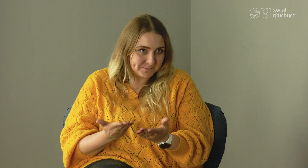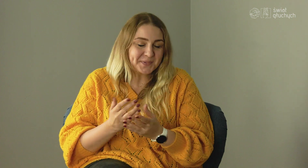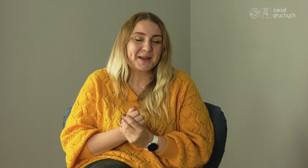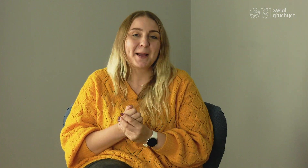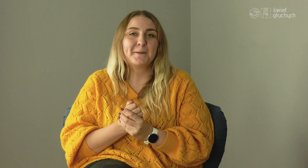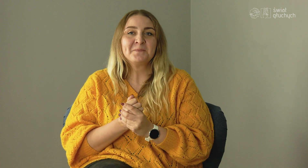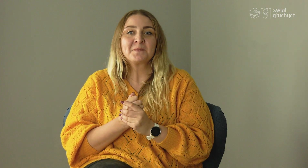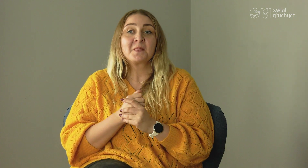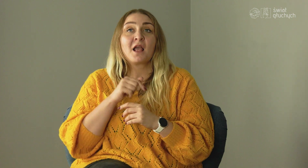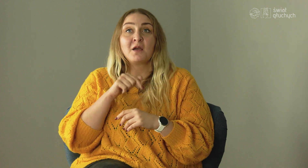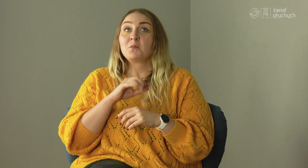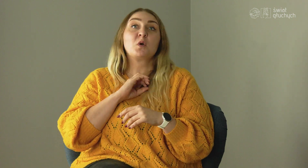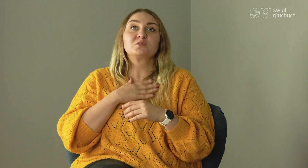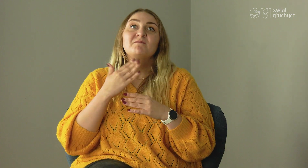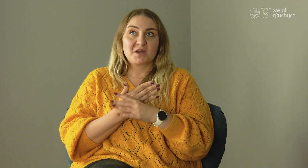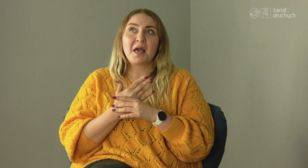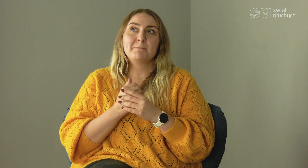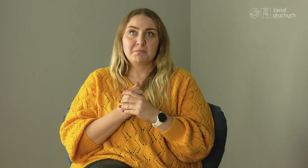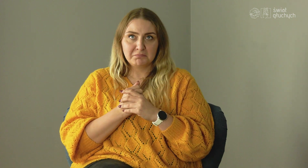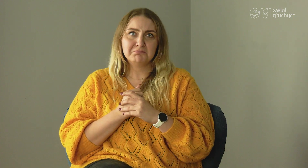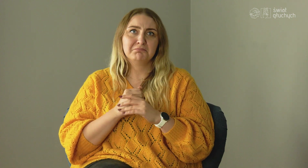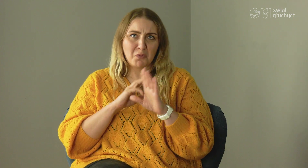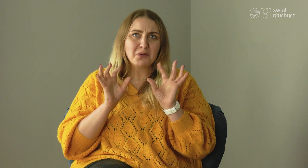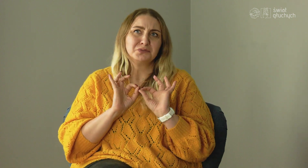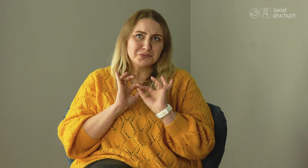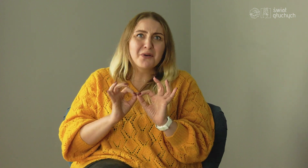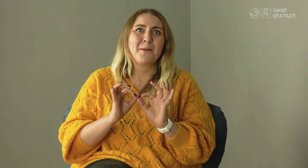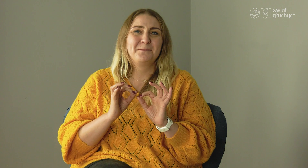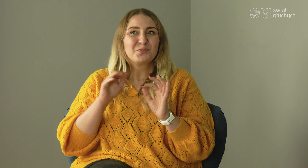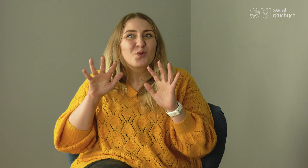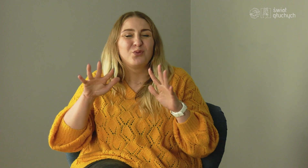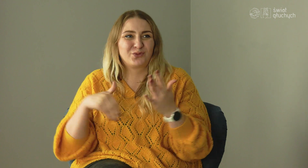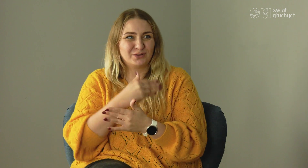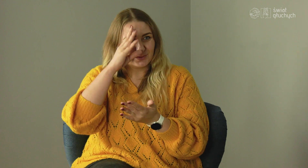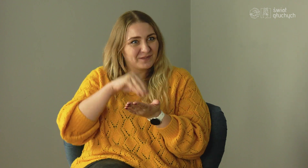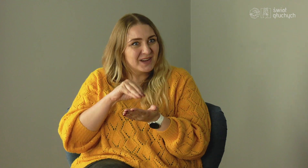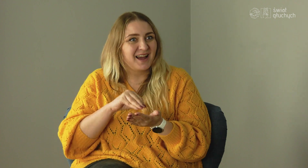This is a new experience for me,